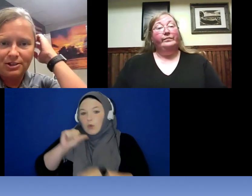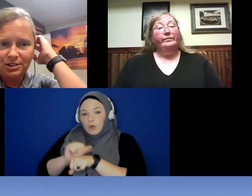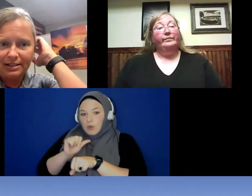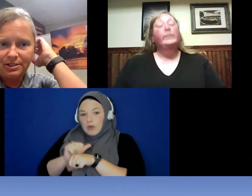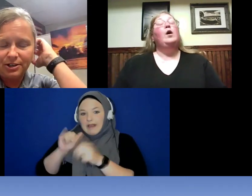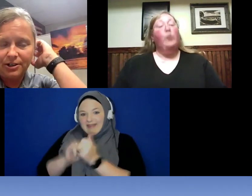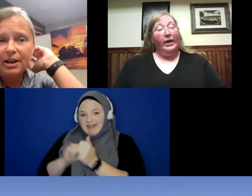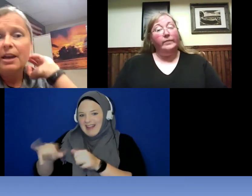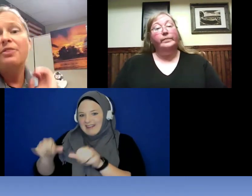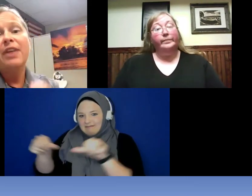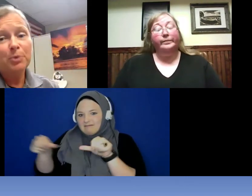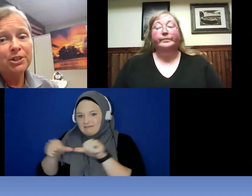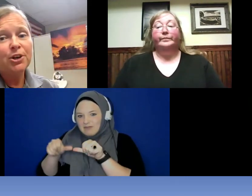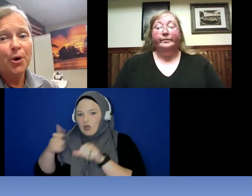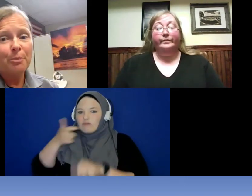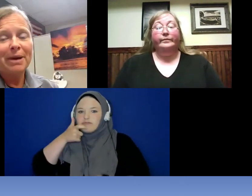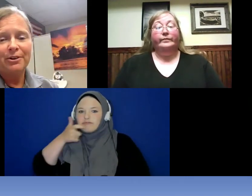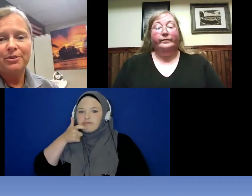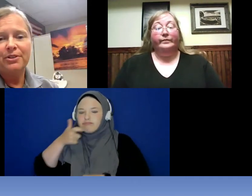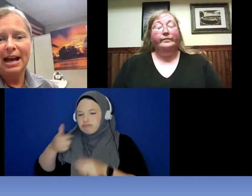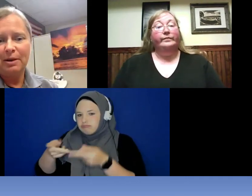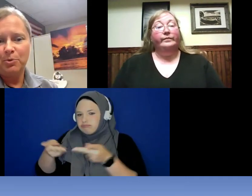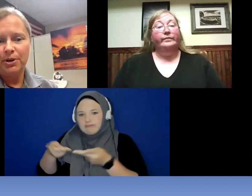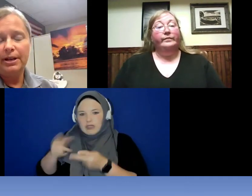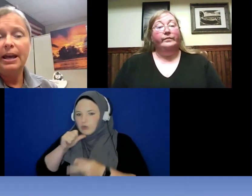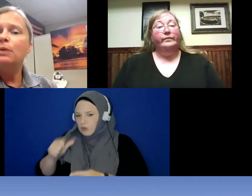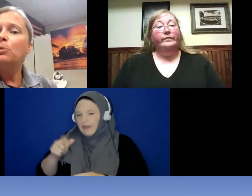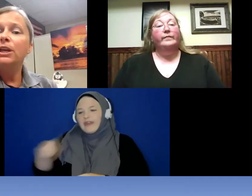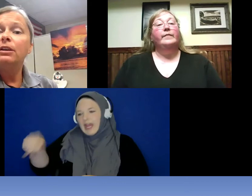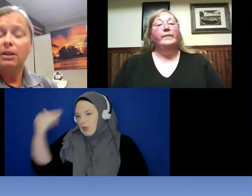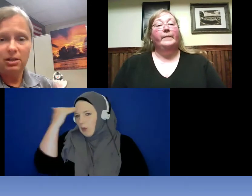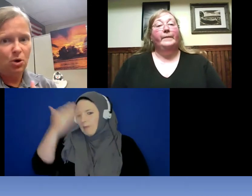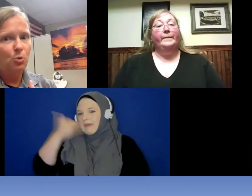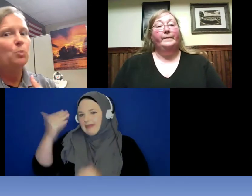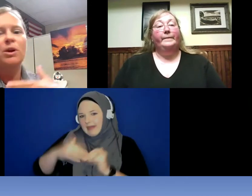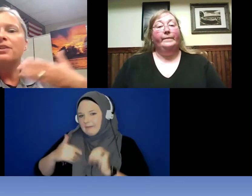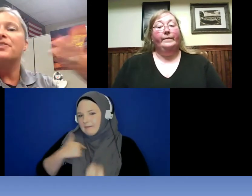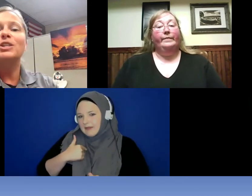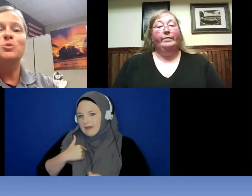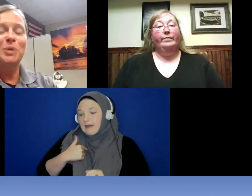center they know better than I would. One of the things we